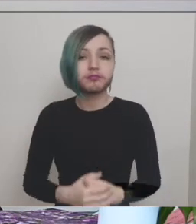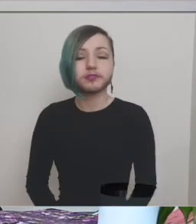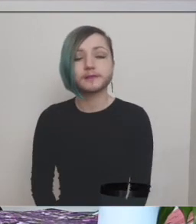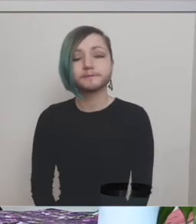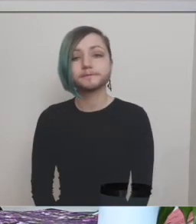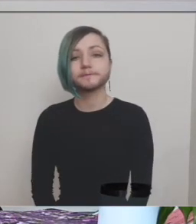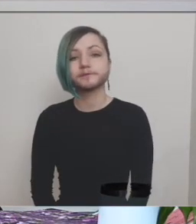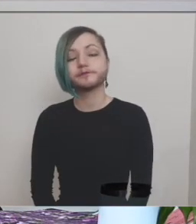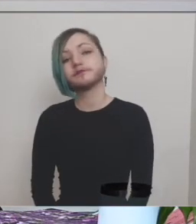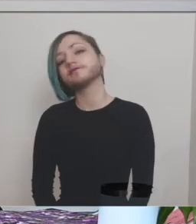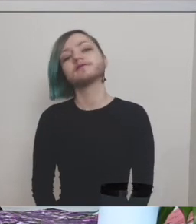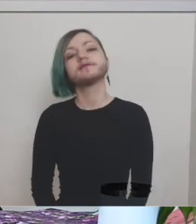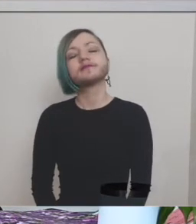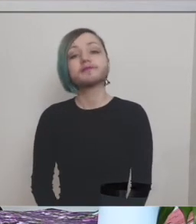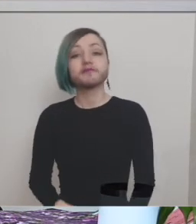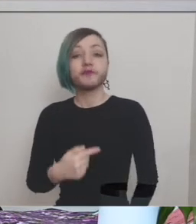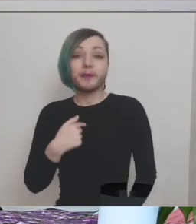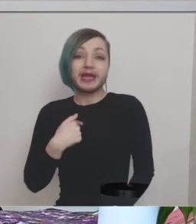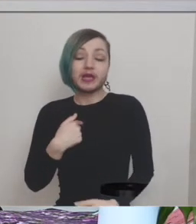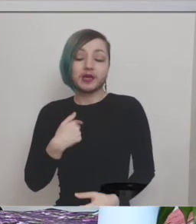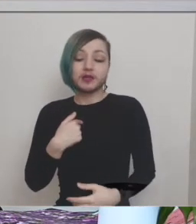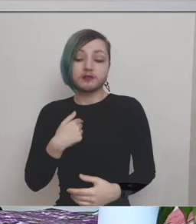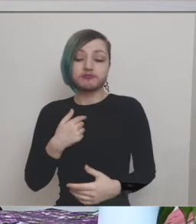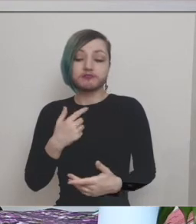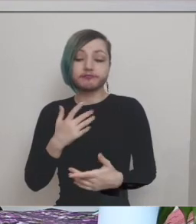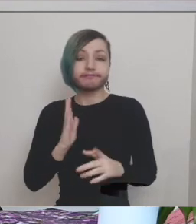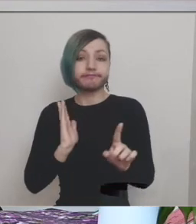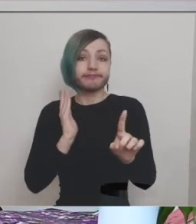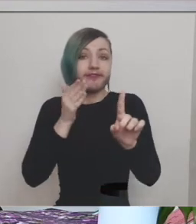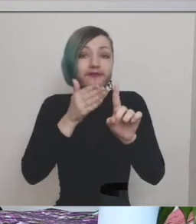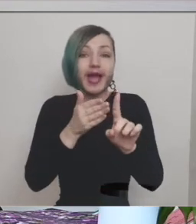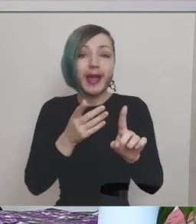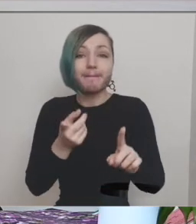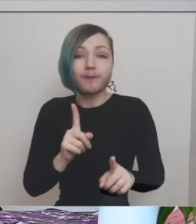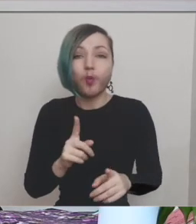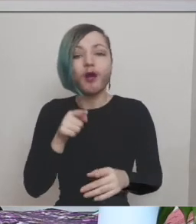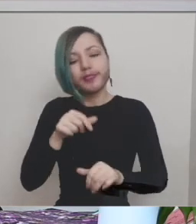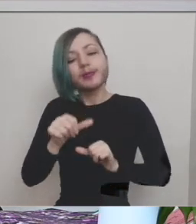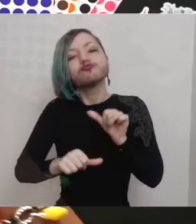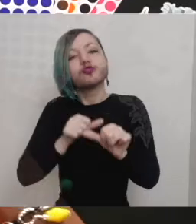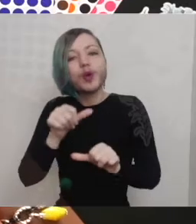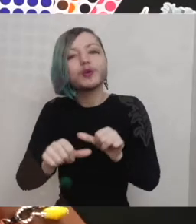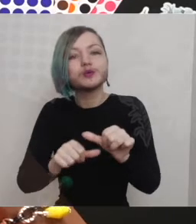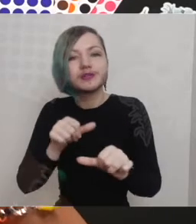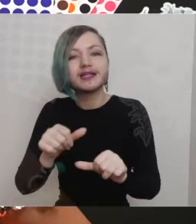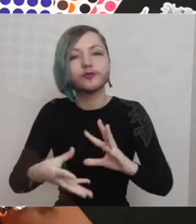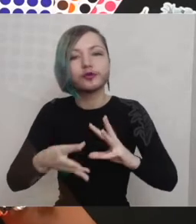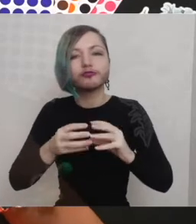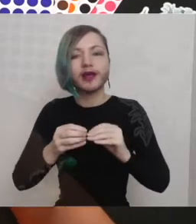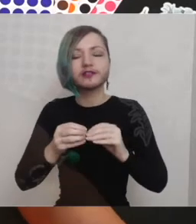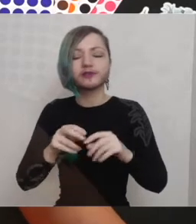for me this work is about the process it's about the process of being still and reflective